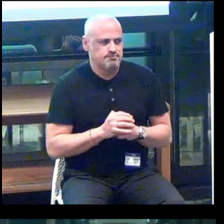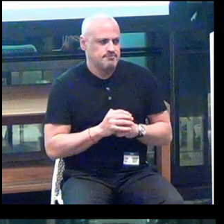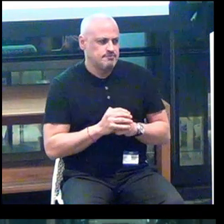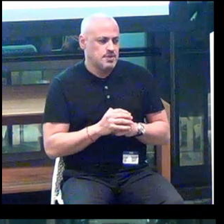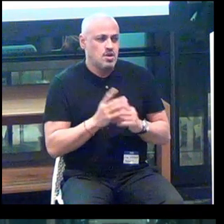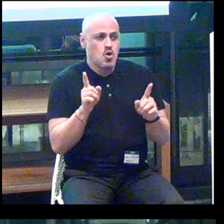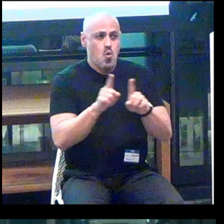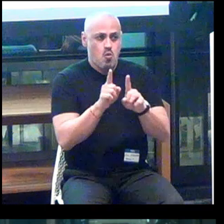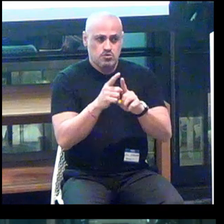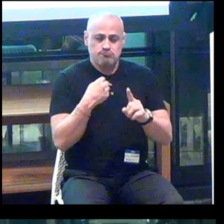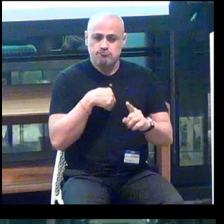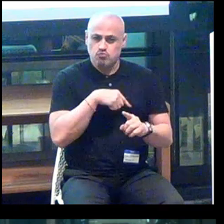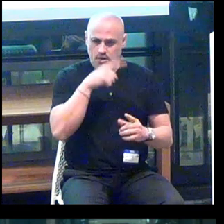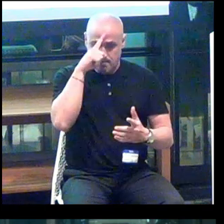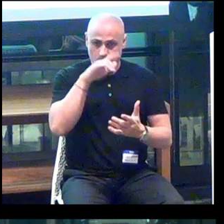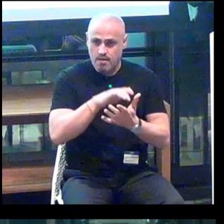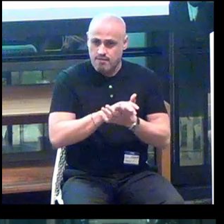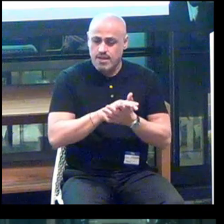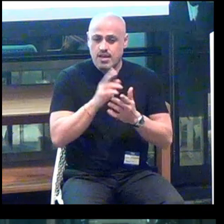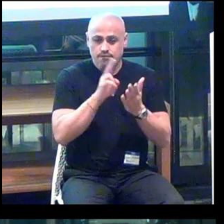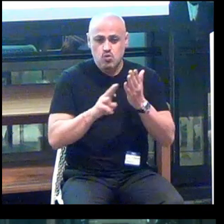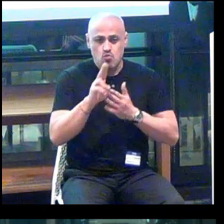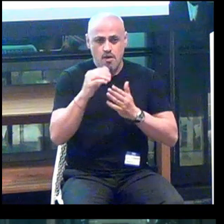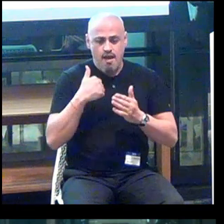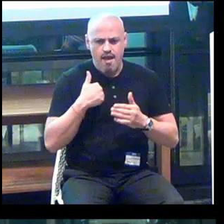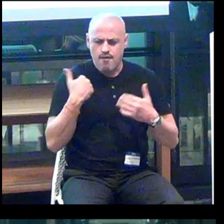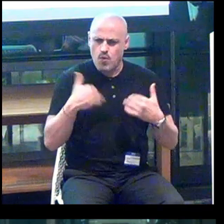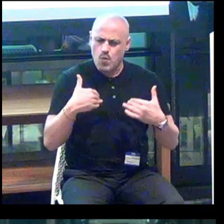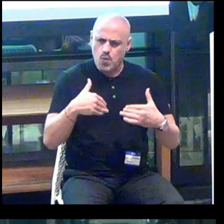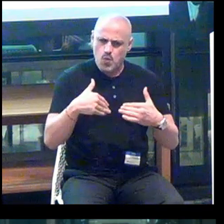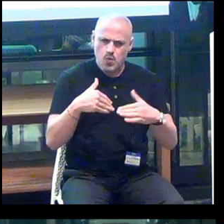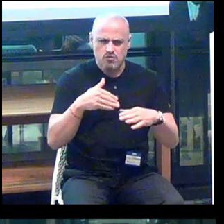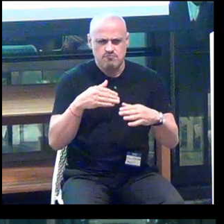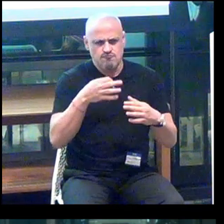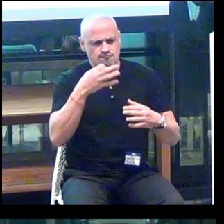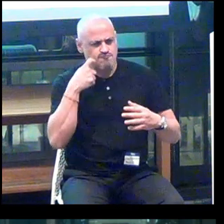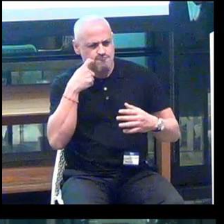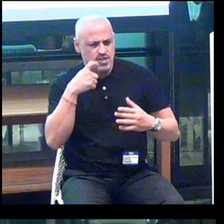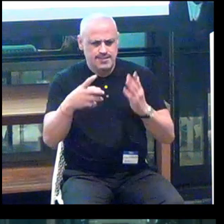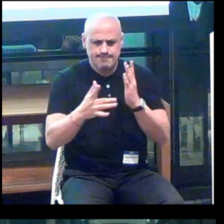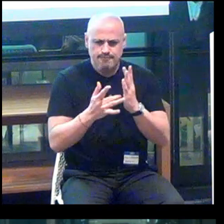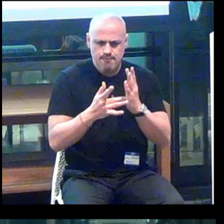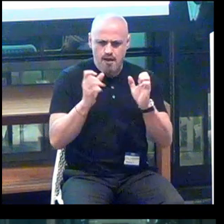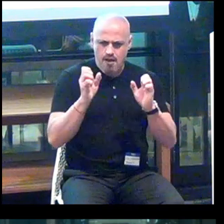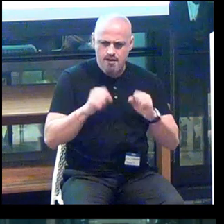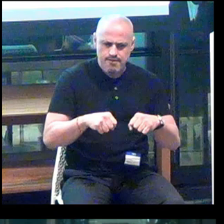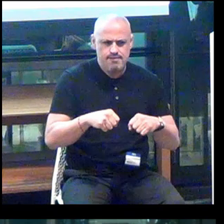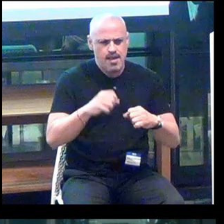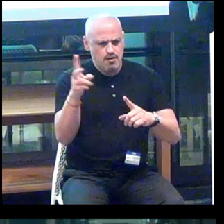We also believe that universities have cutting edge technologies that could be applied to